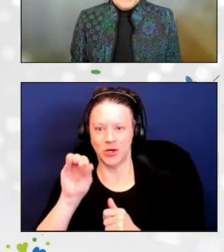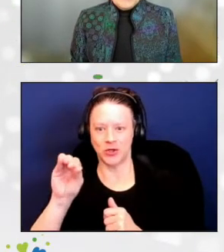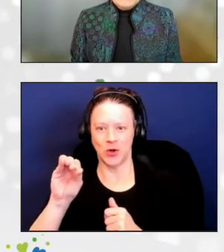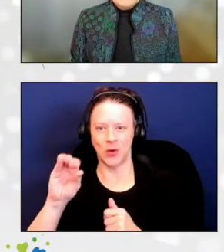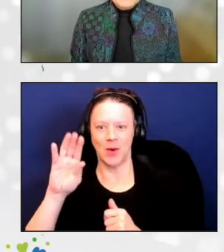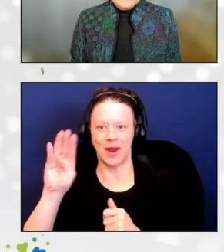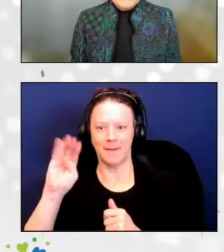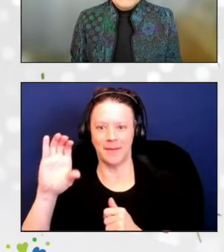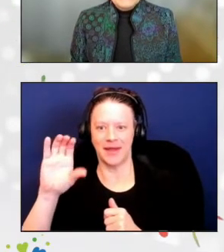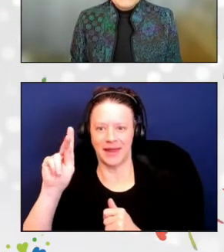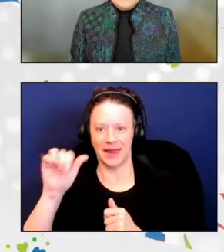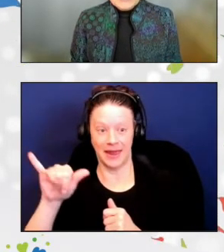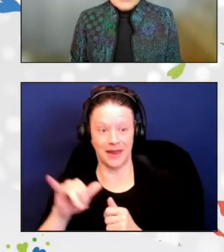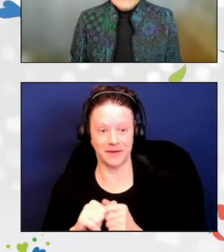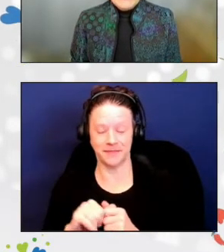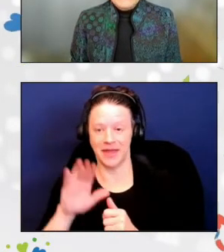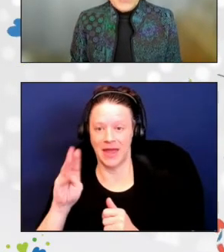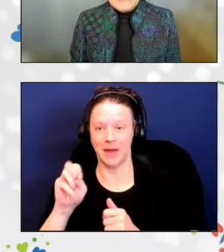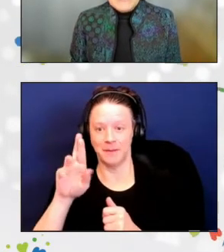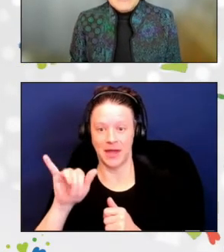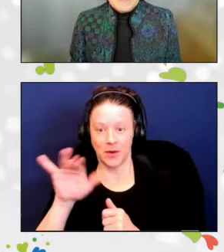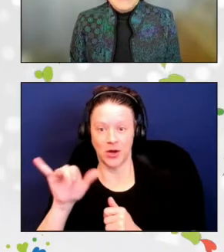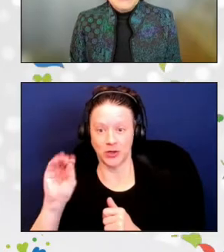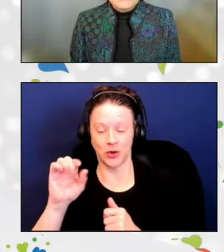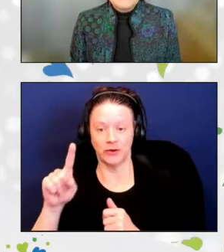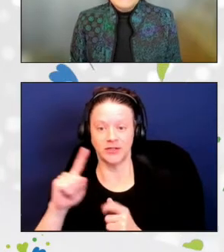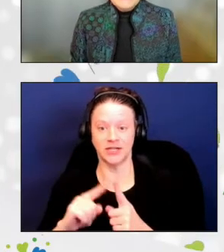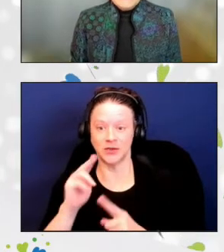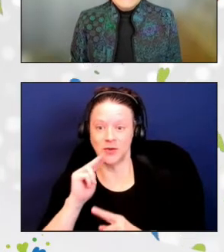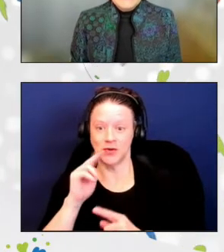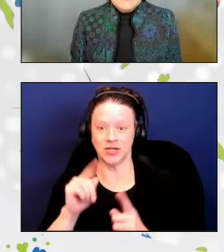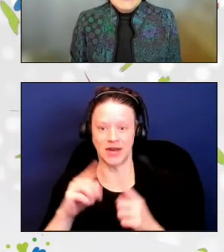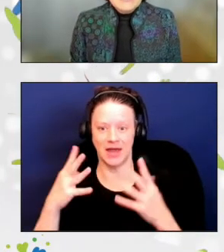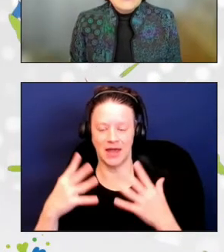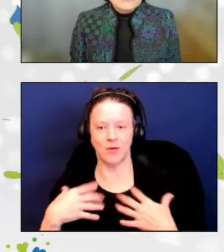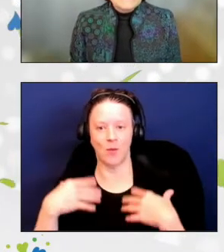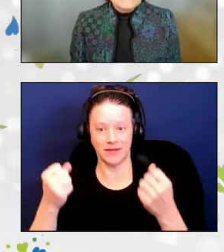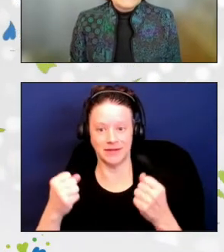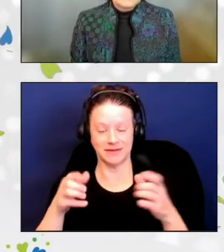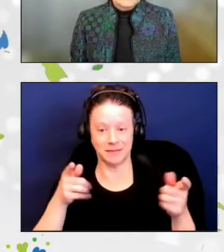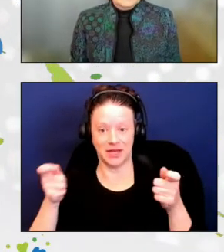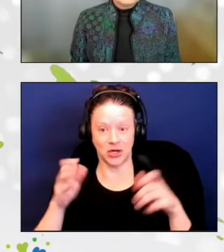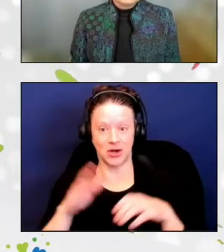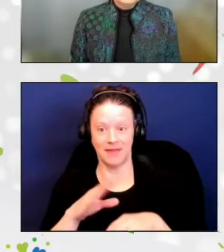Mary Jo is the Nutrition and Wellness Manager at the Aging Services Department